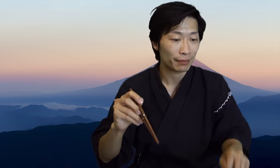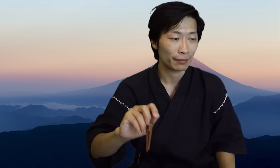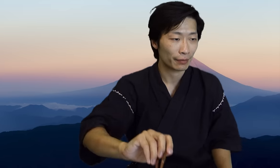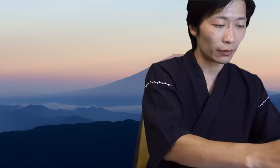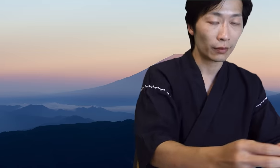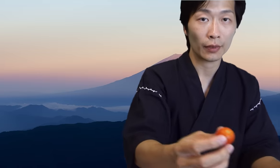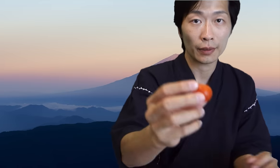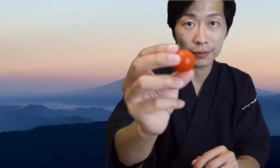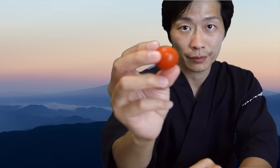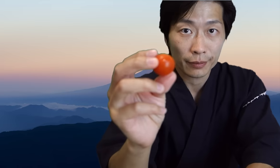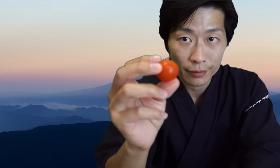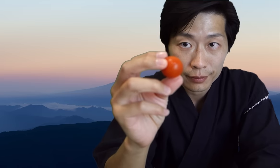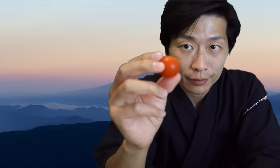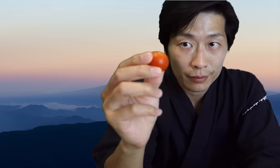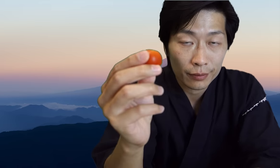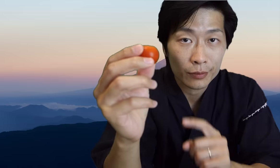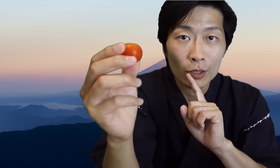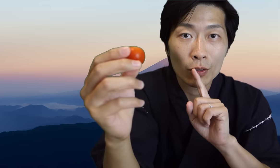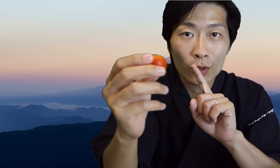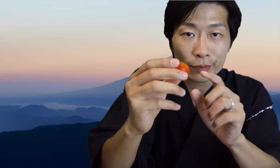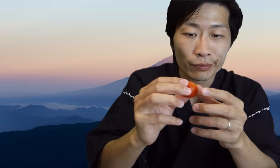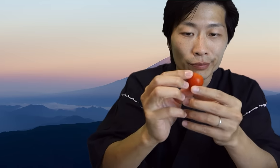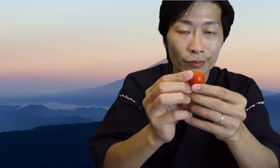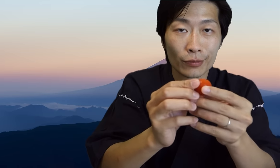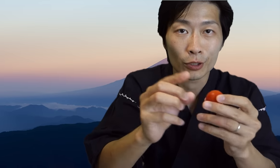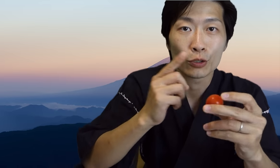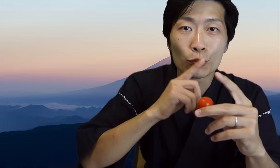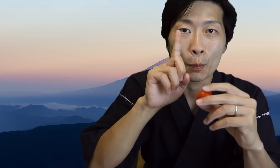So let's do a test. I have a cherry tomato here.